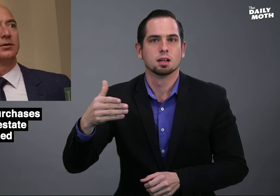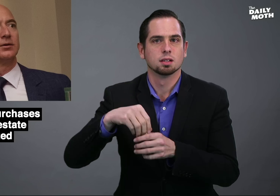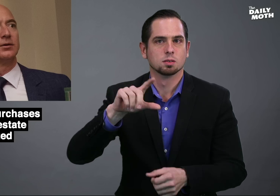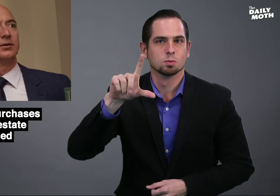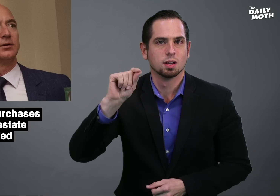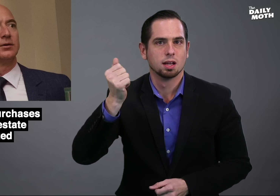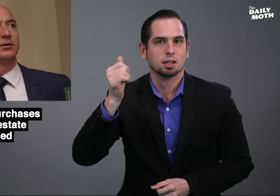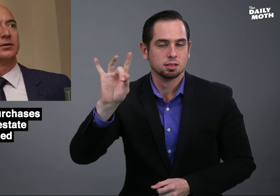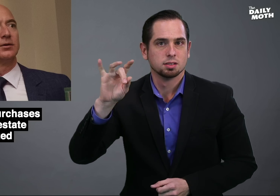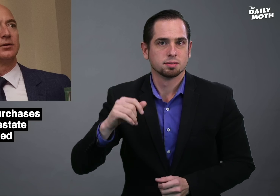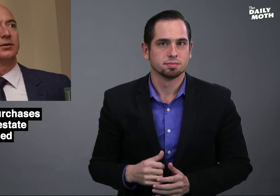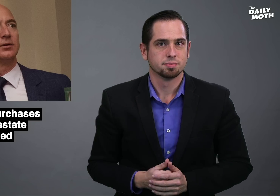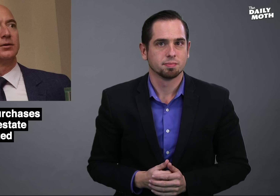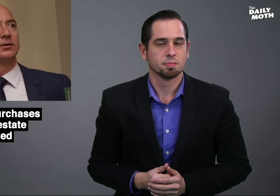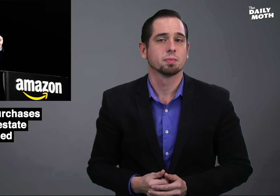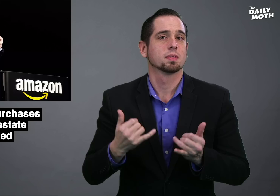who died in 2018.